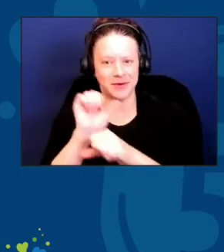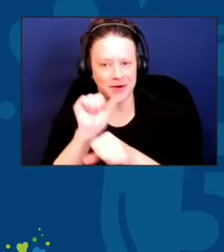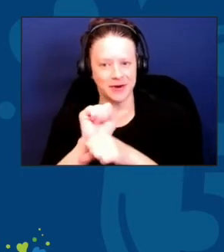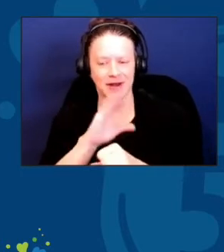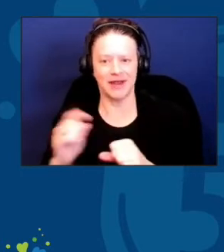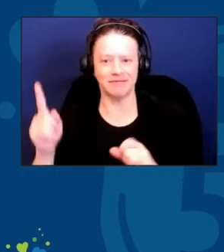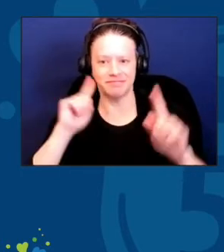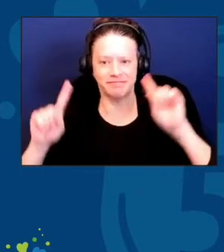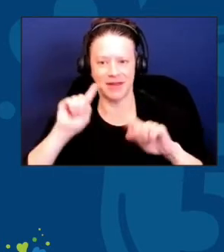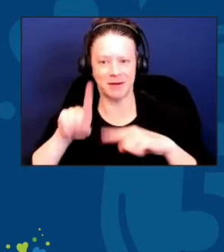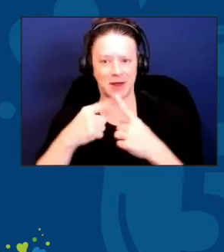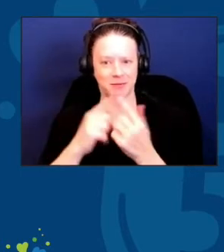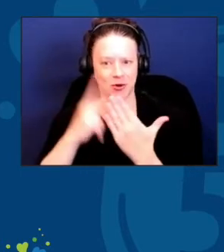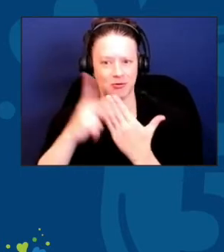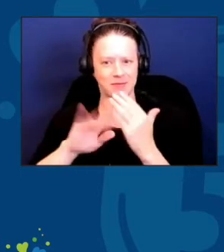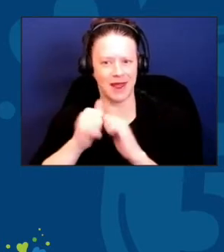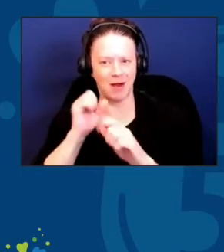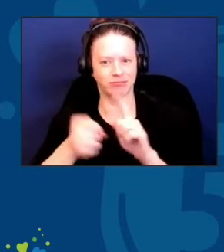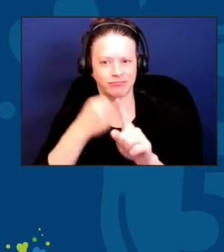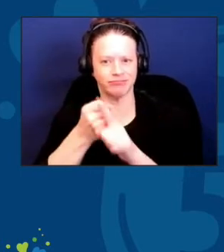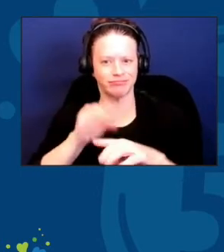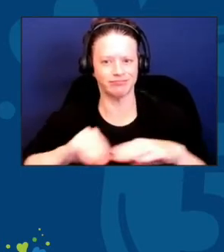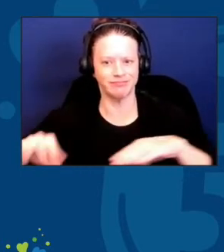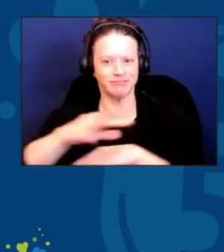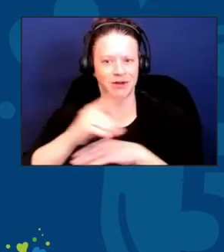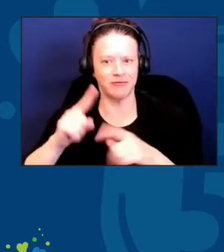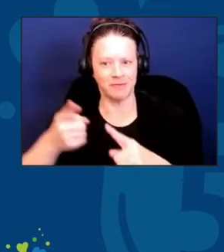over the next many years. And with that, on to the video!